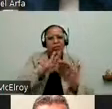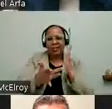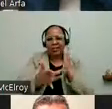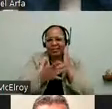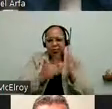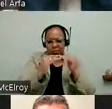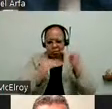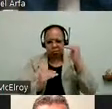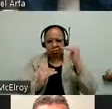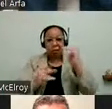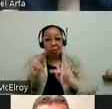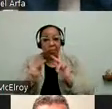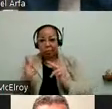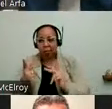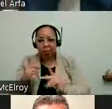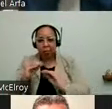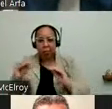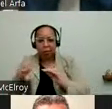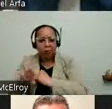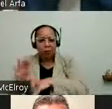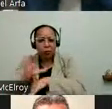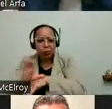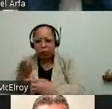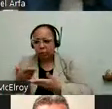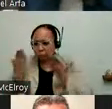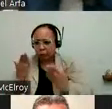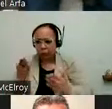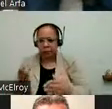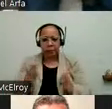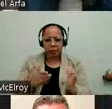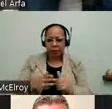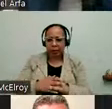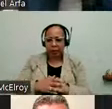not have access to computers, but also may not have access to any